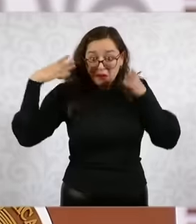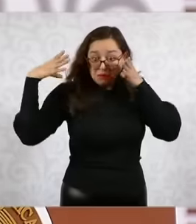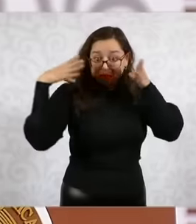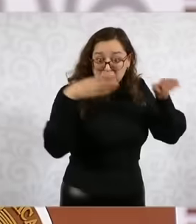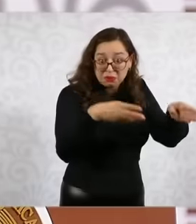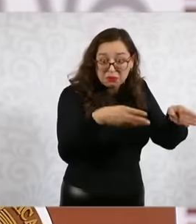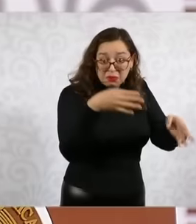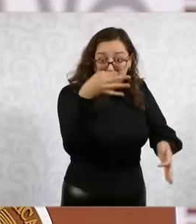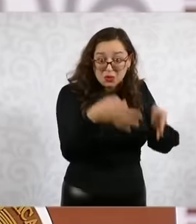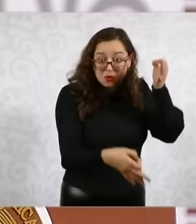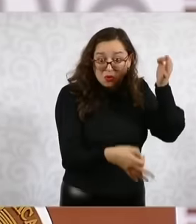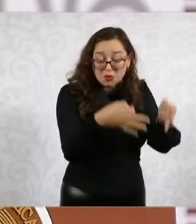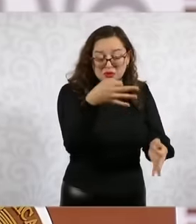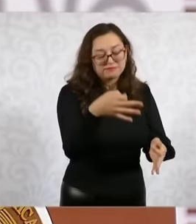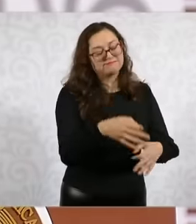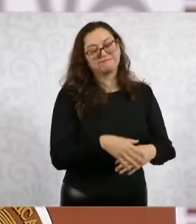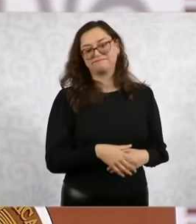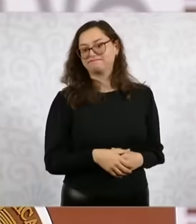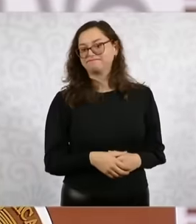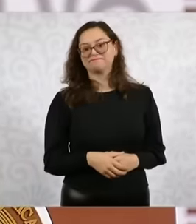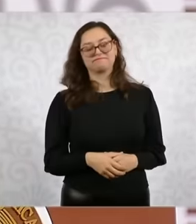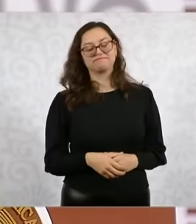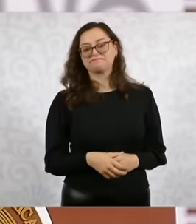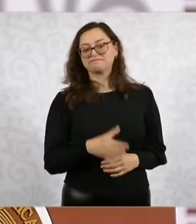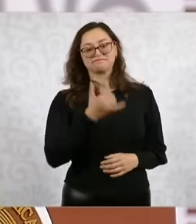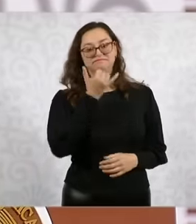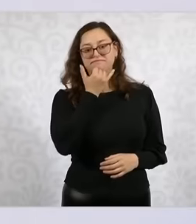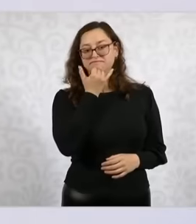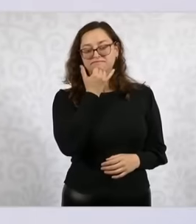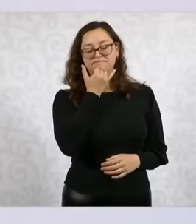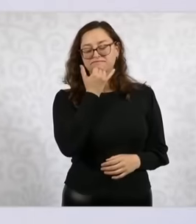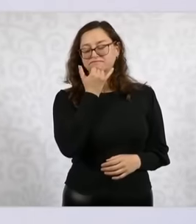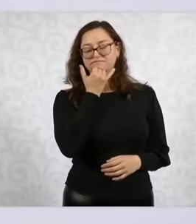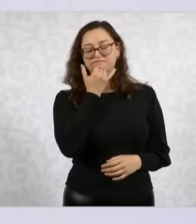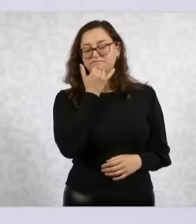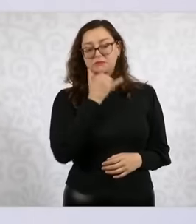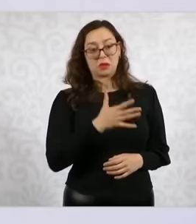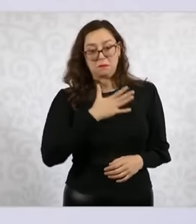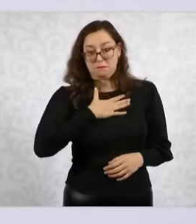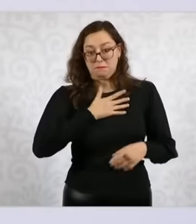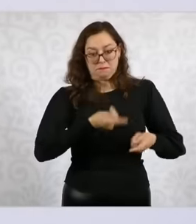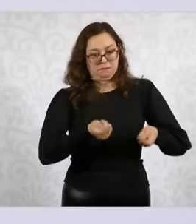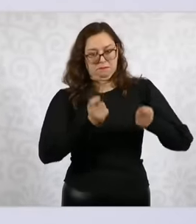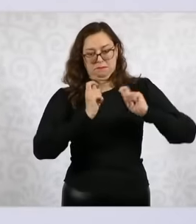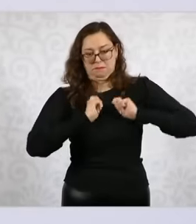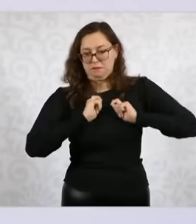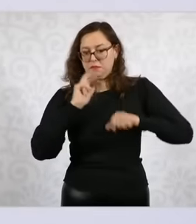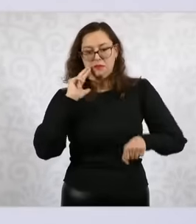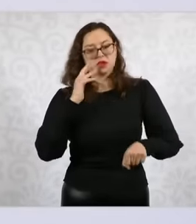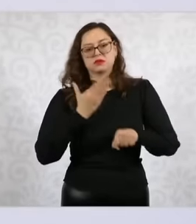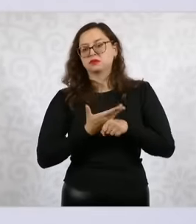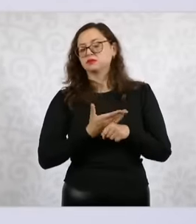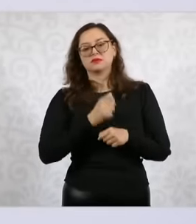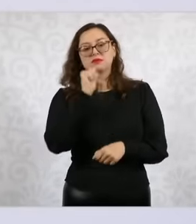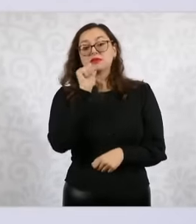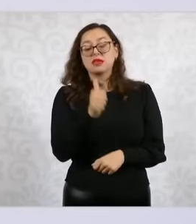Furthermore, it is not nor is it our responsibility, it would be up to the prosecutor's office and the judiciary, no,